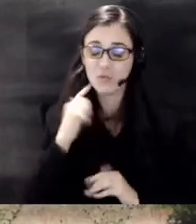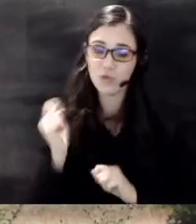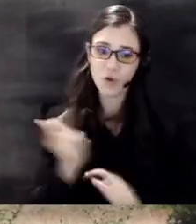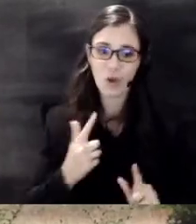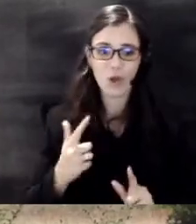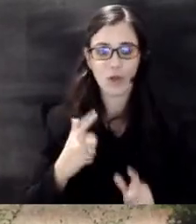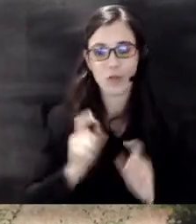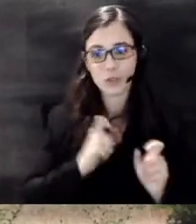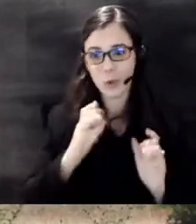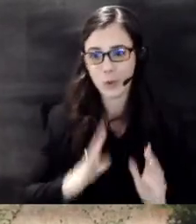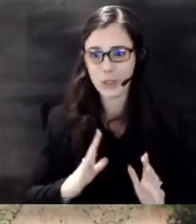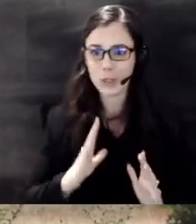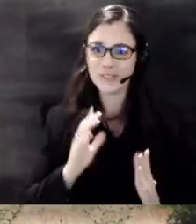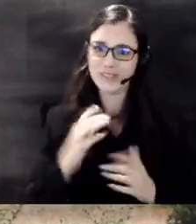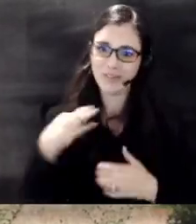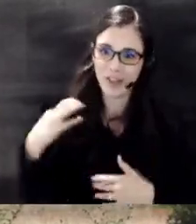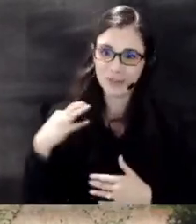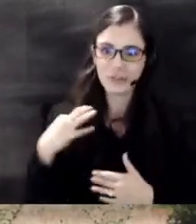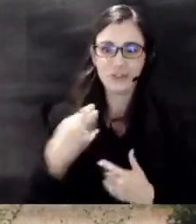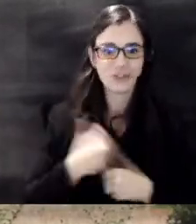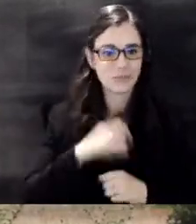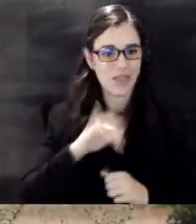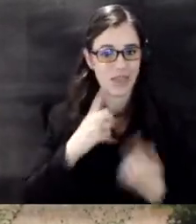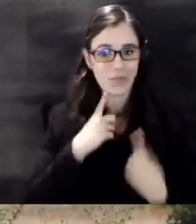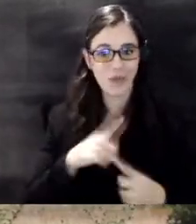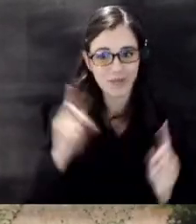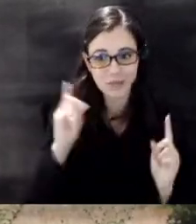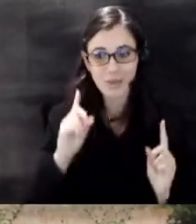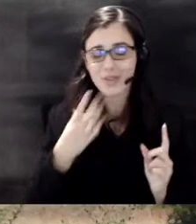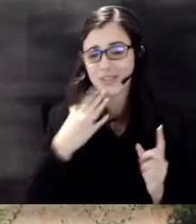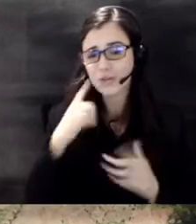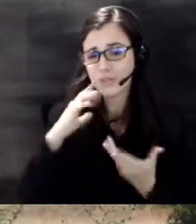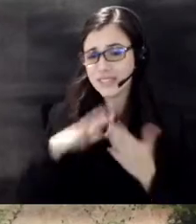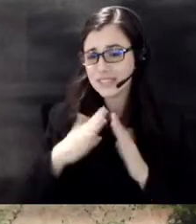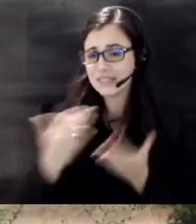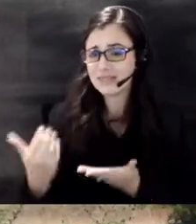possible and thanks to the city for helping us partner so that we can continue to save the lives